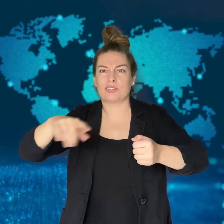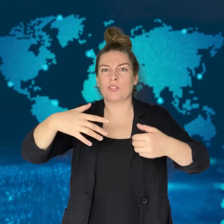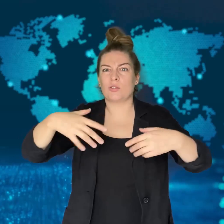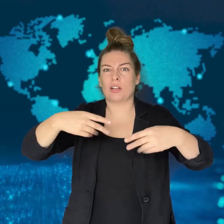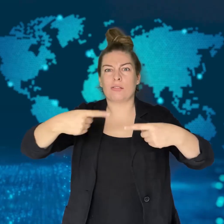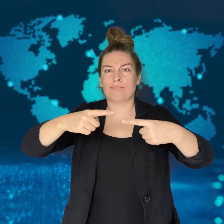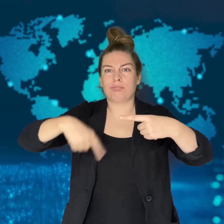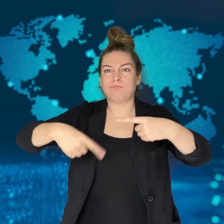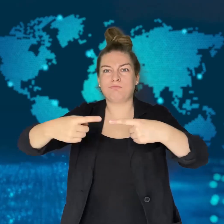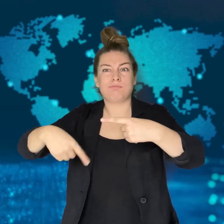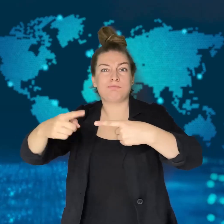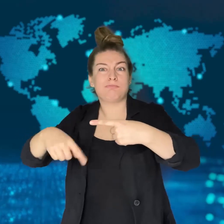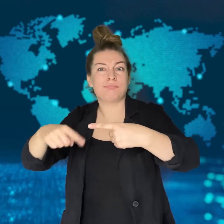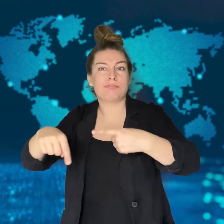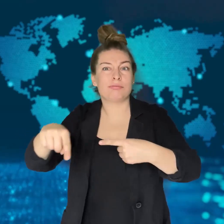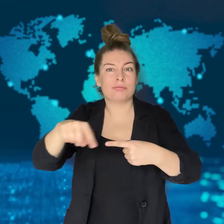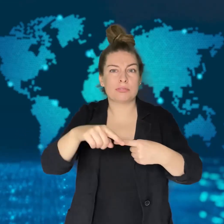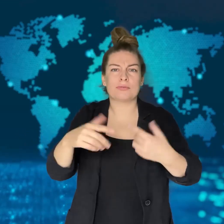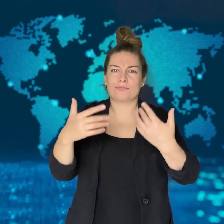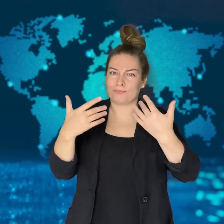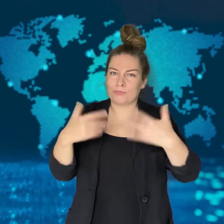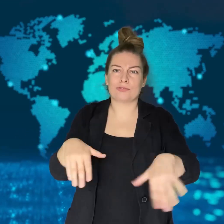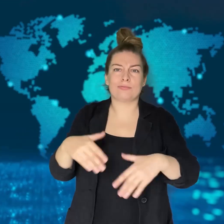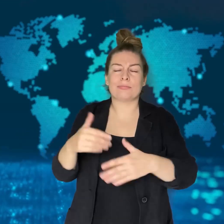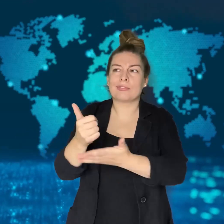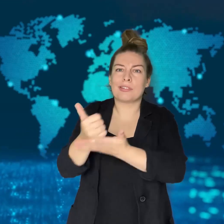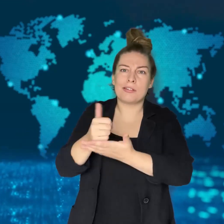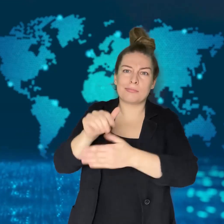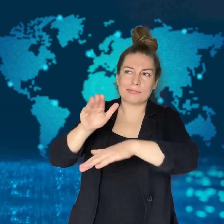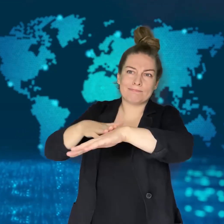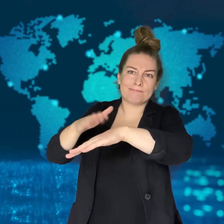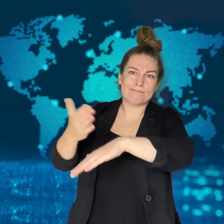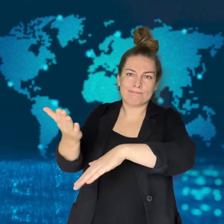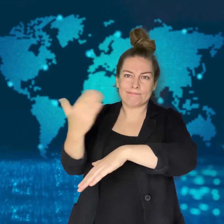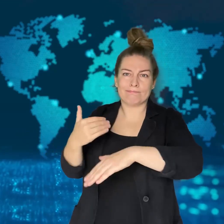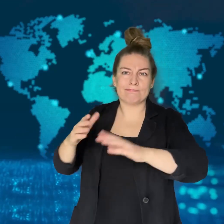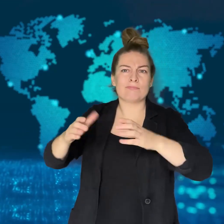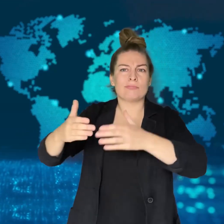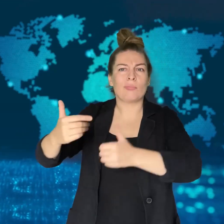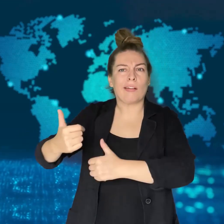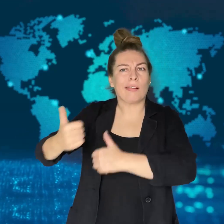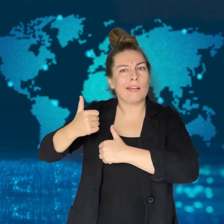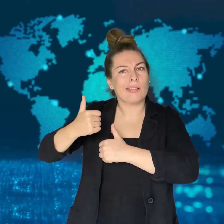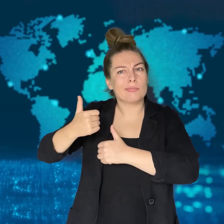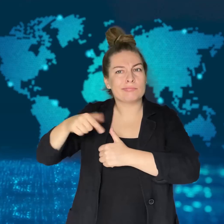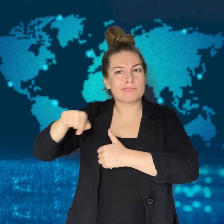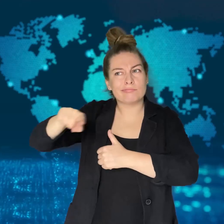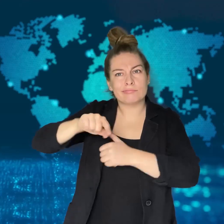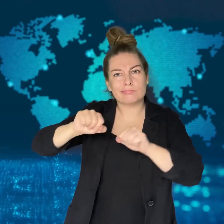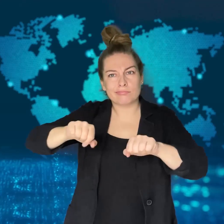The Army Corps of Engineers has been called in to help get things back online.